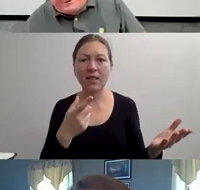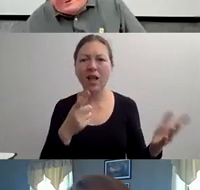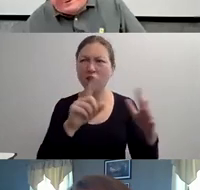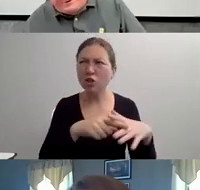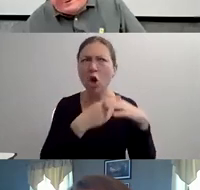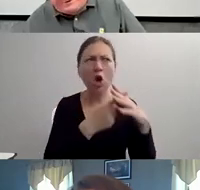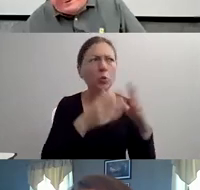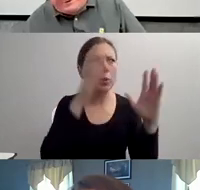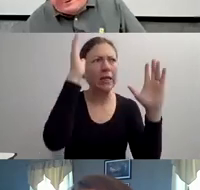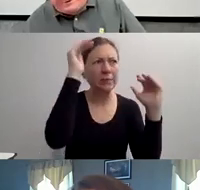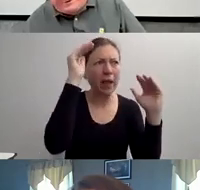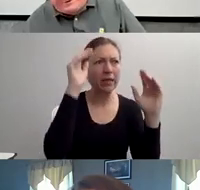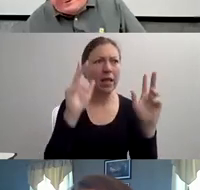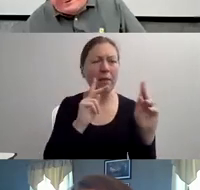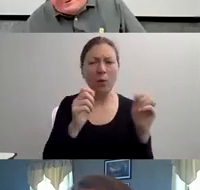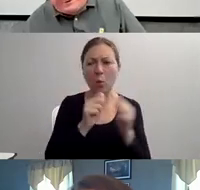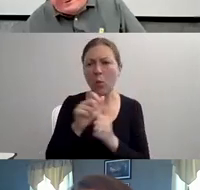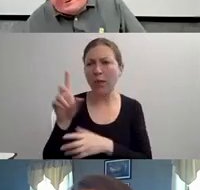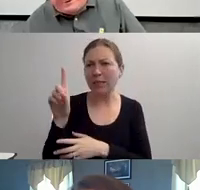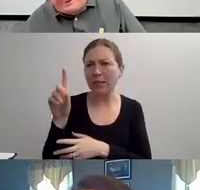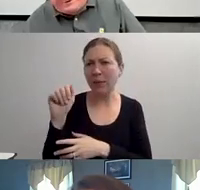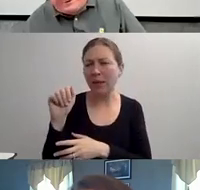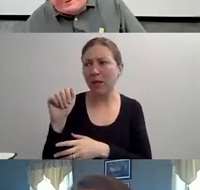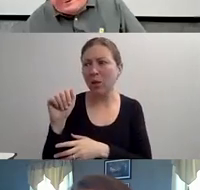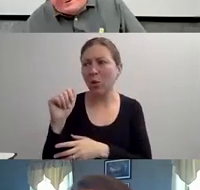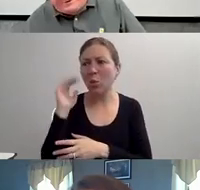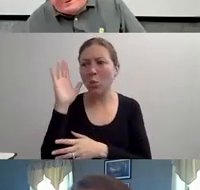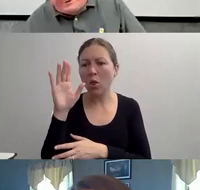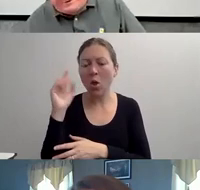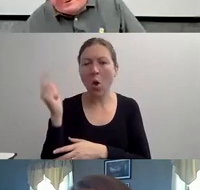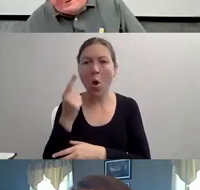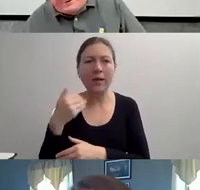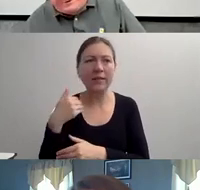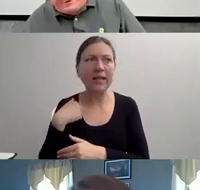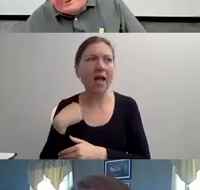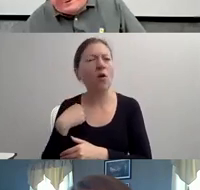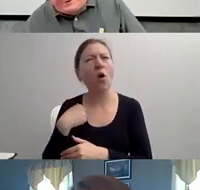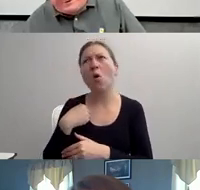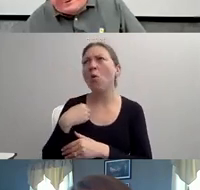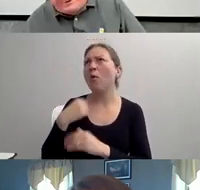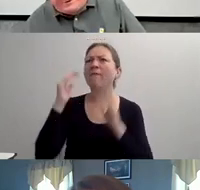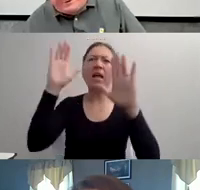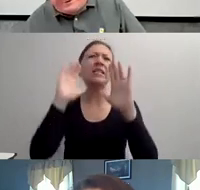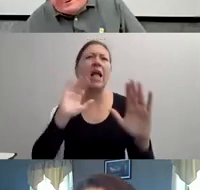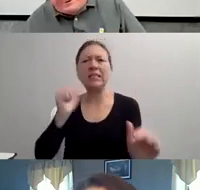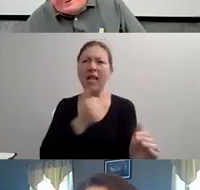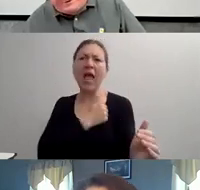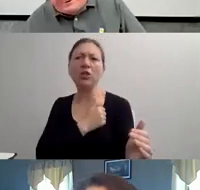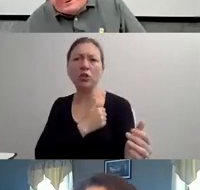WE'LL TALK GIRLS AND BOYS TRYING TO WRITE WORDS ON THE SIDEWALK.